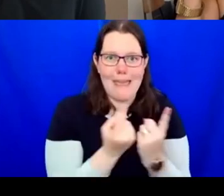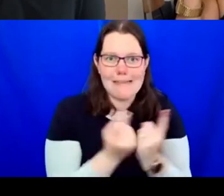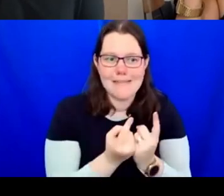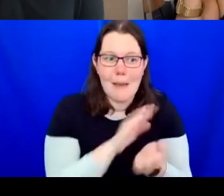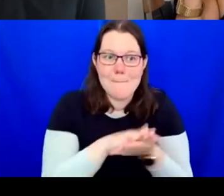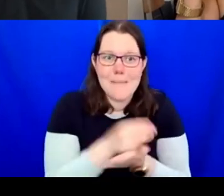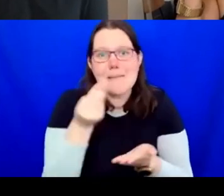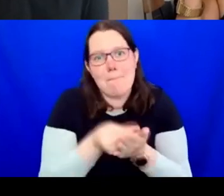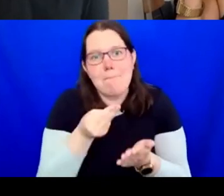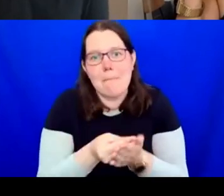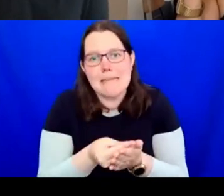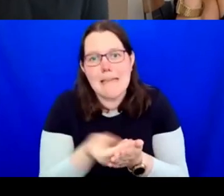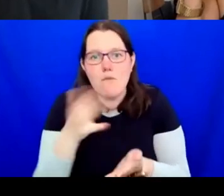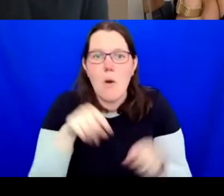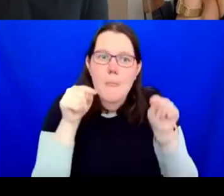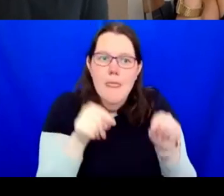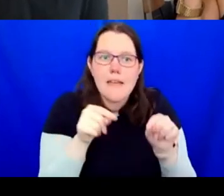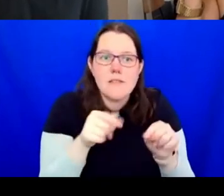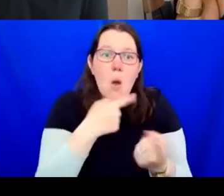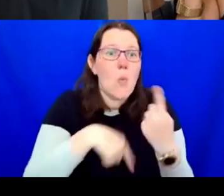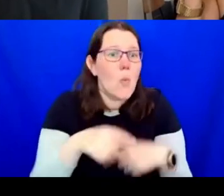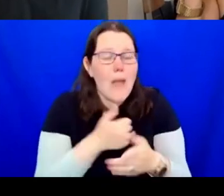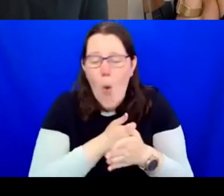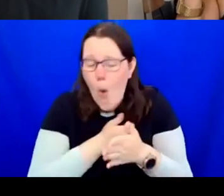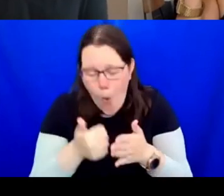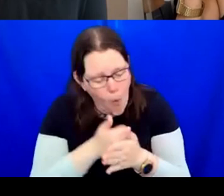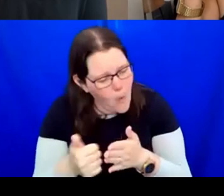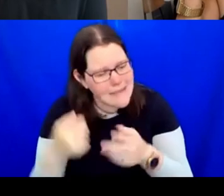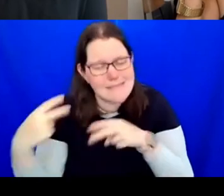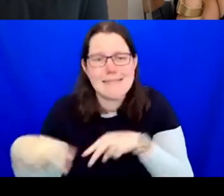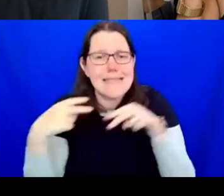about to get that up and running again because it always sells out. I said to my colleague,